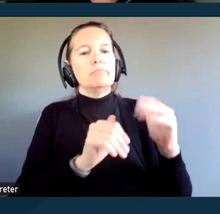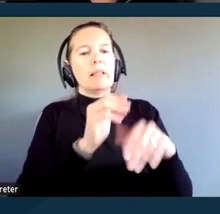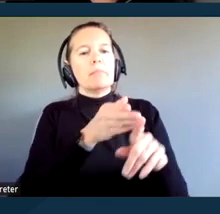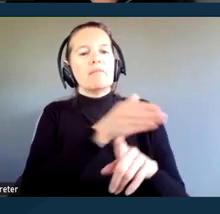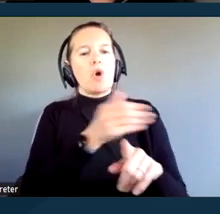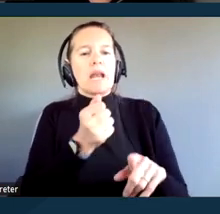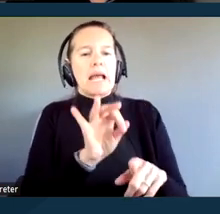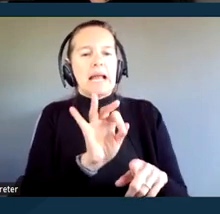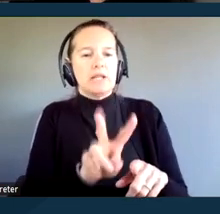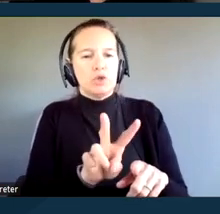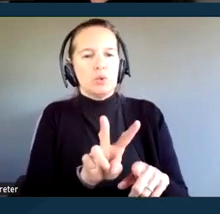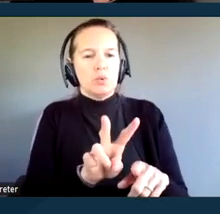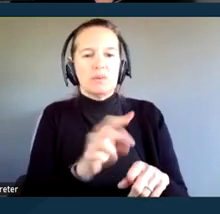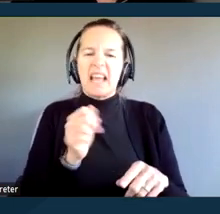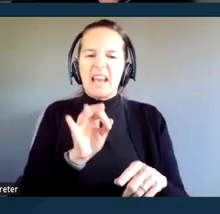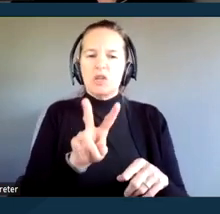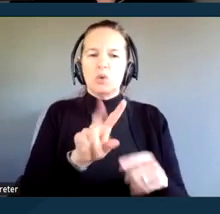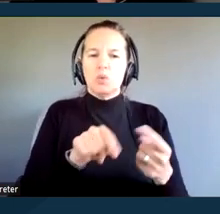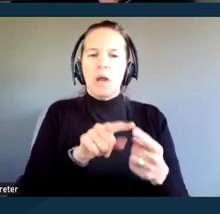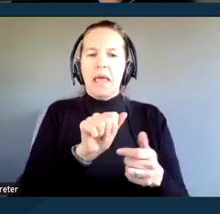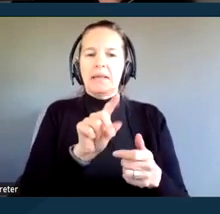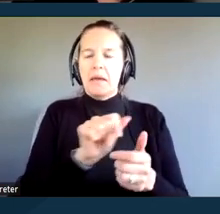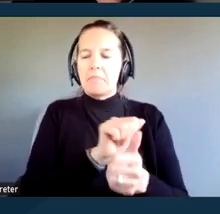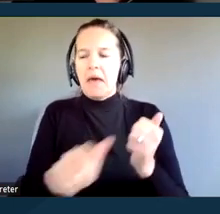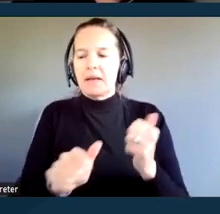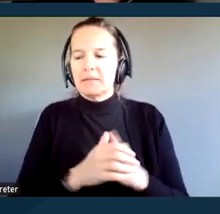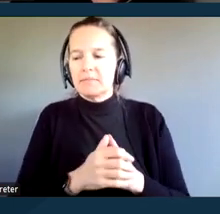or when the ADA went into effect. Anything that's been newly constructed,